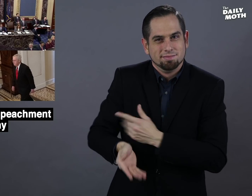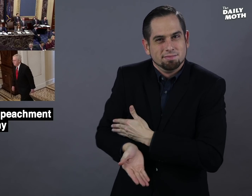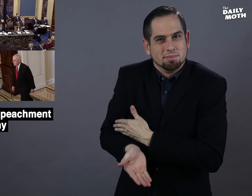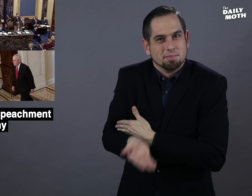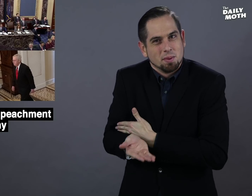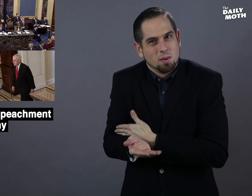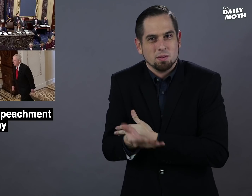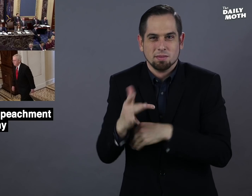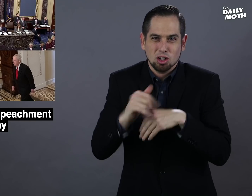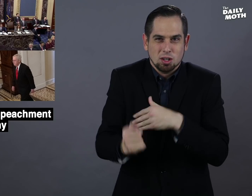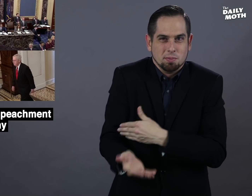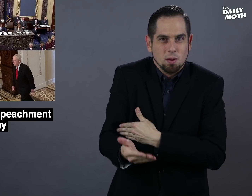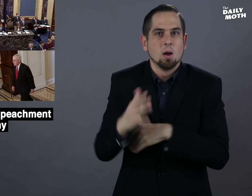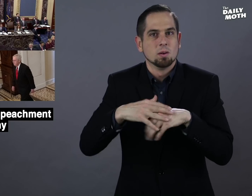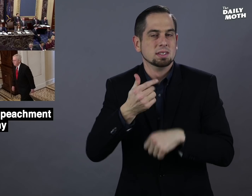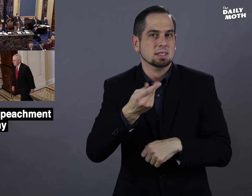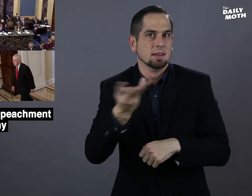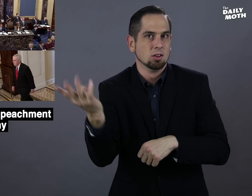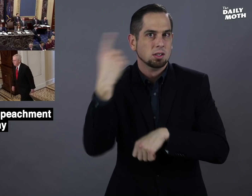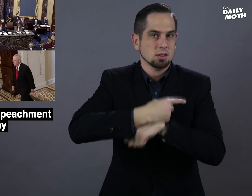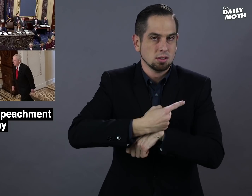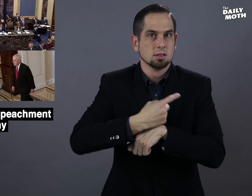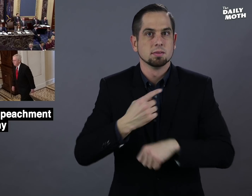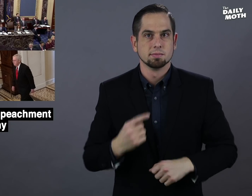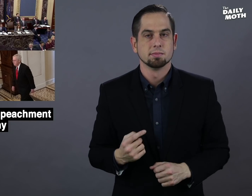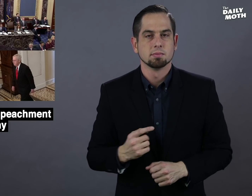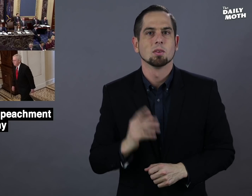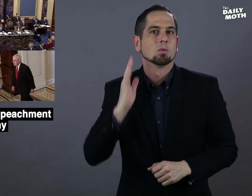the early morning hours on several days.